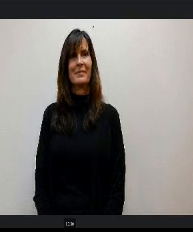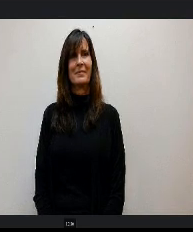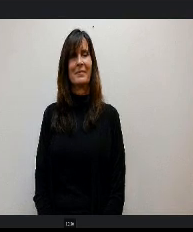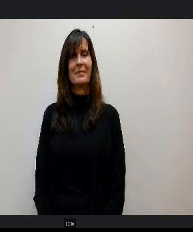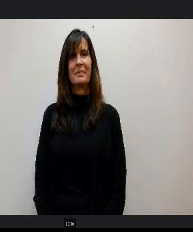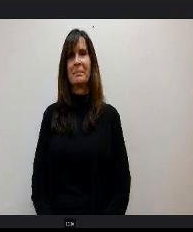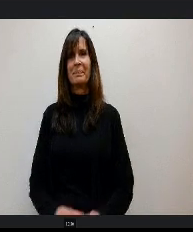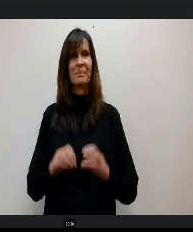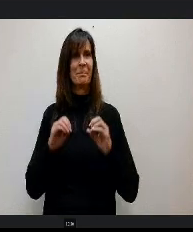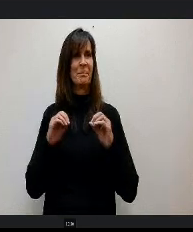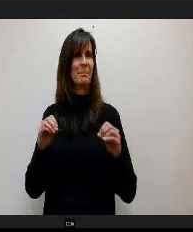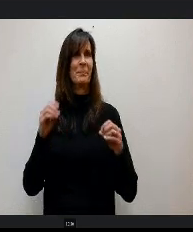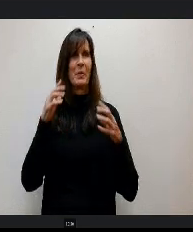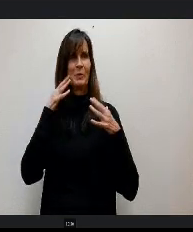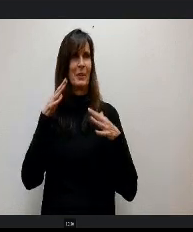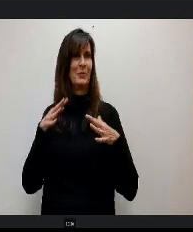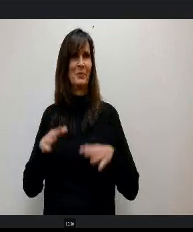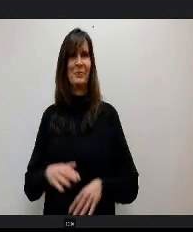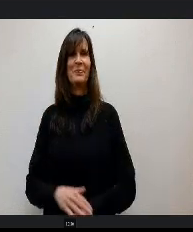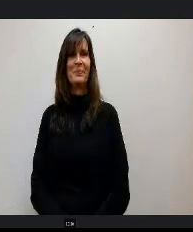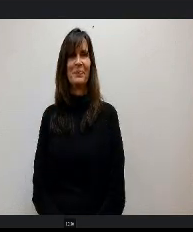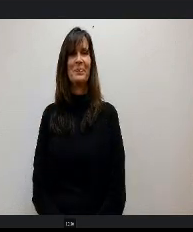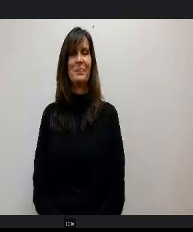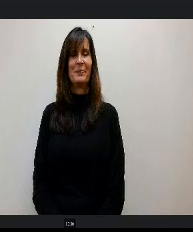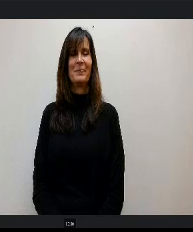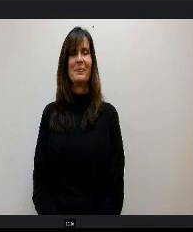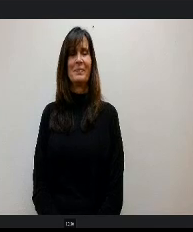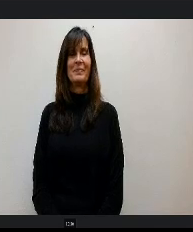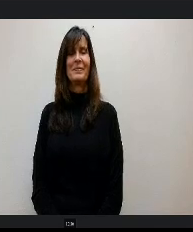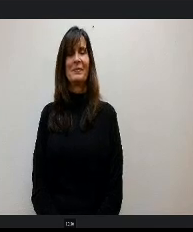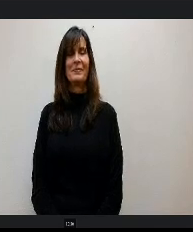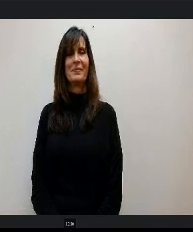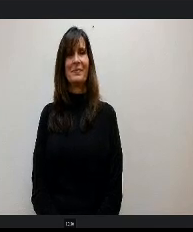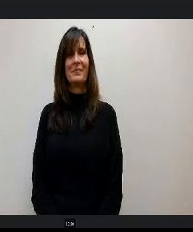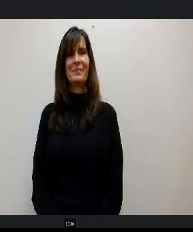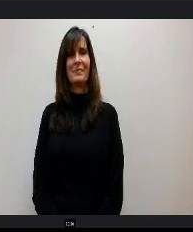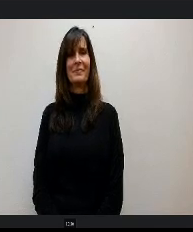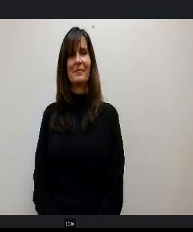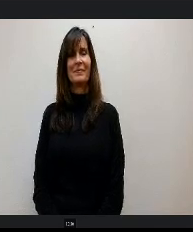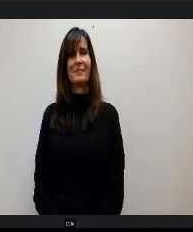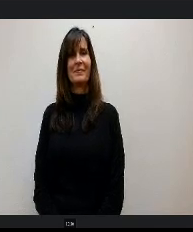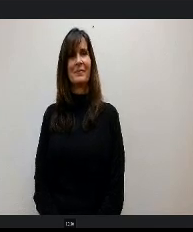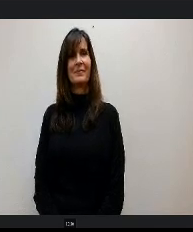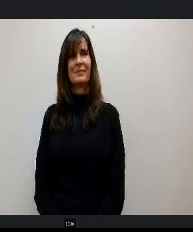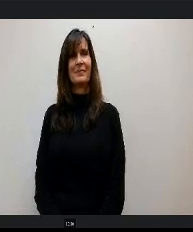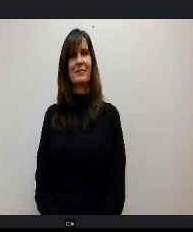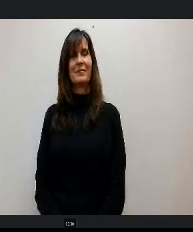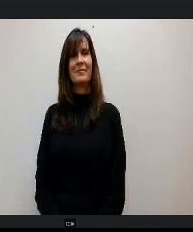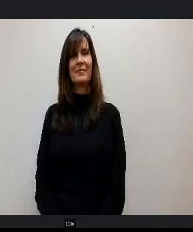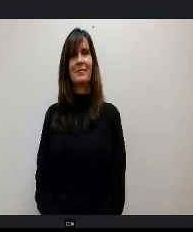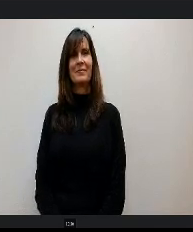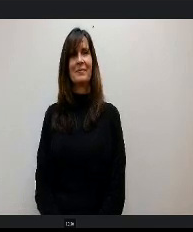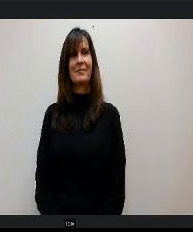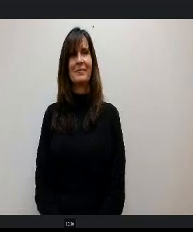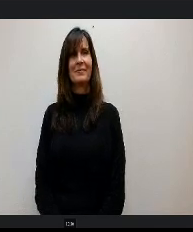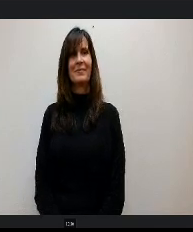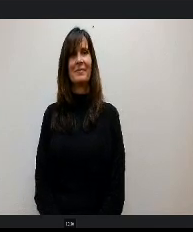No, it's